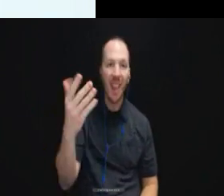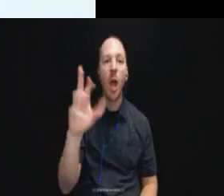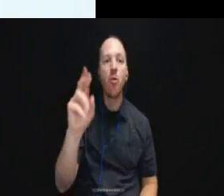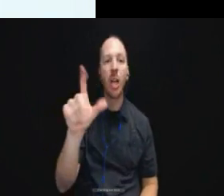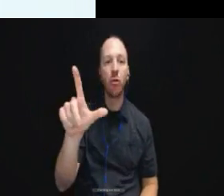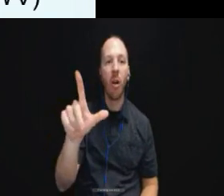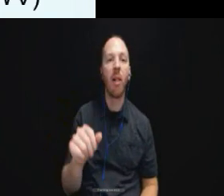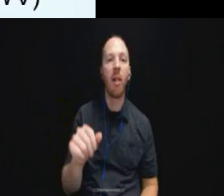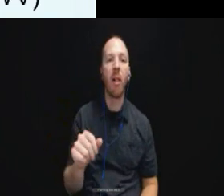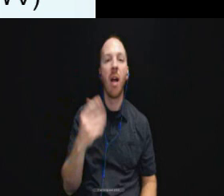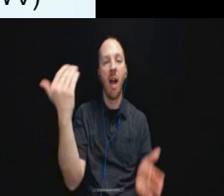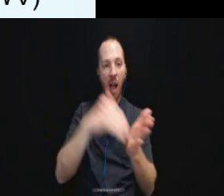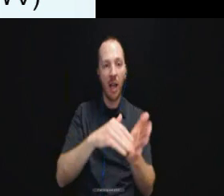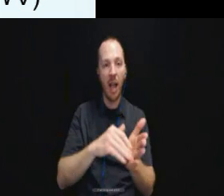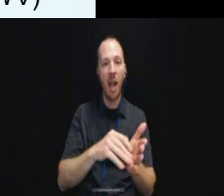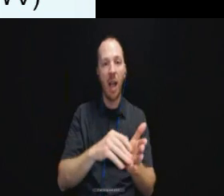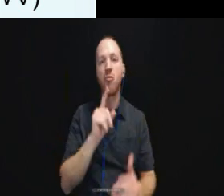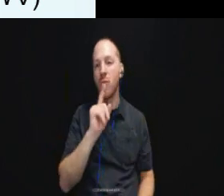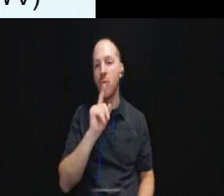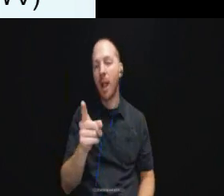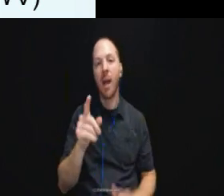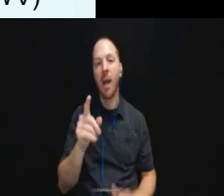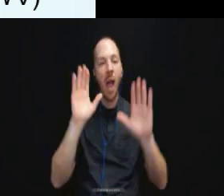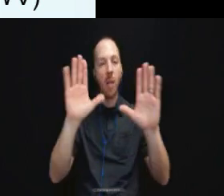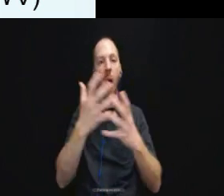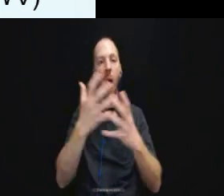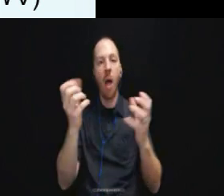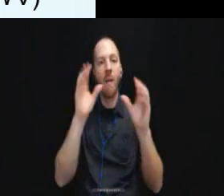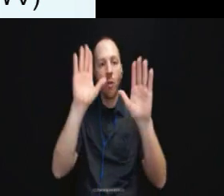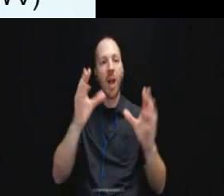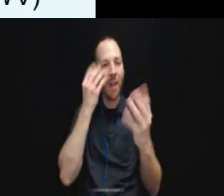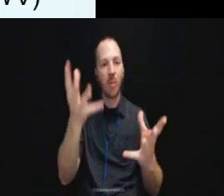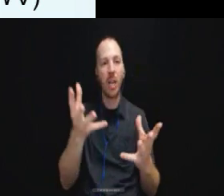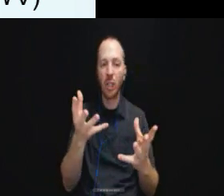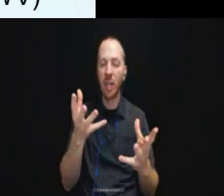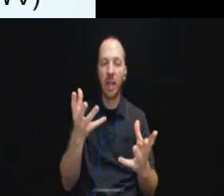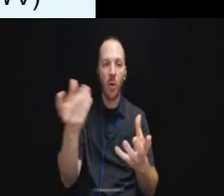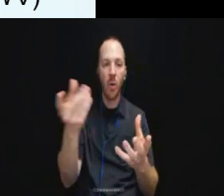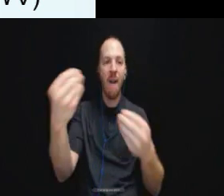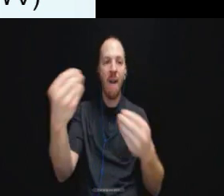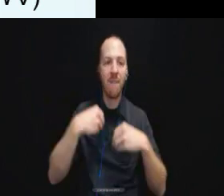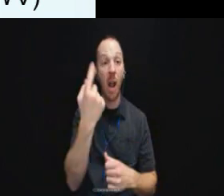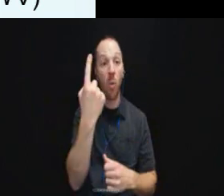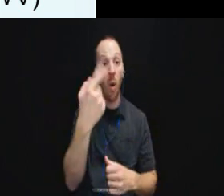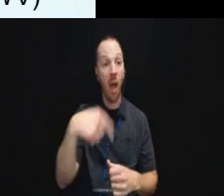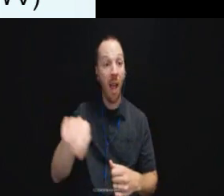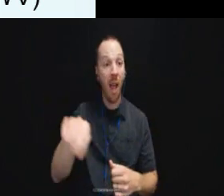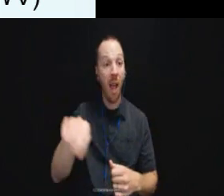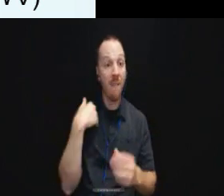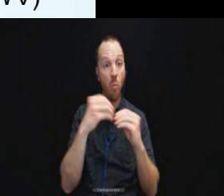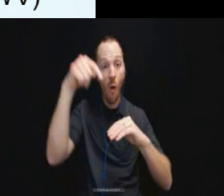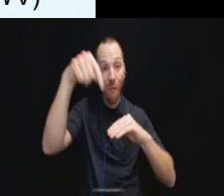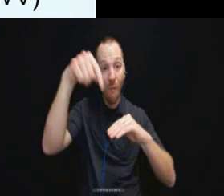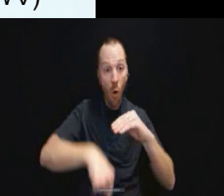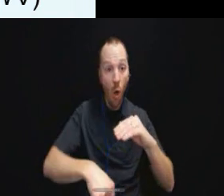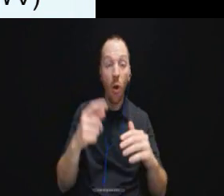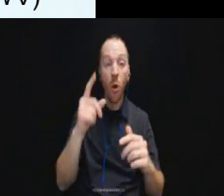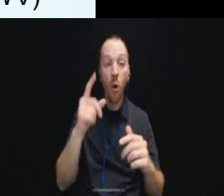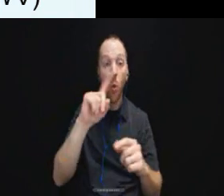And if anyone has any further questions you can contact Rachel. You can also contact us.